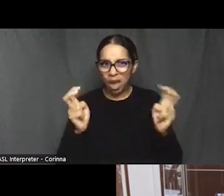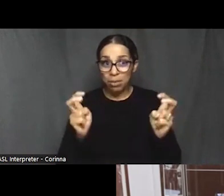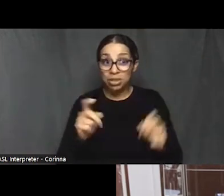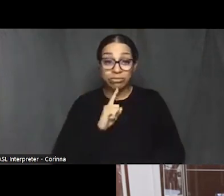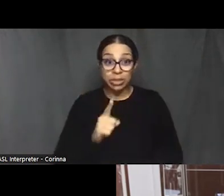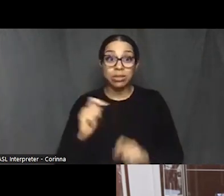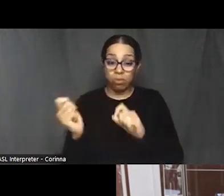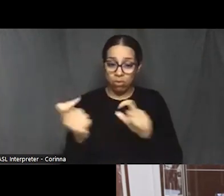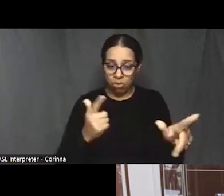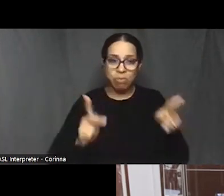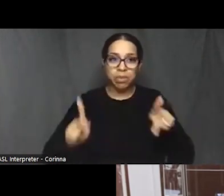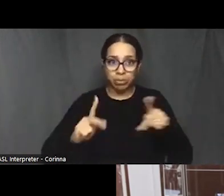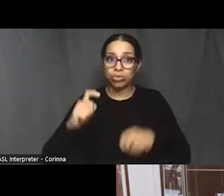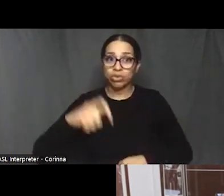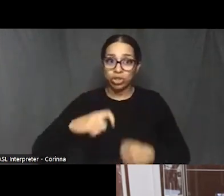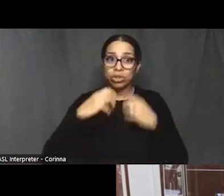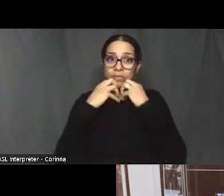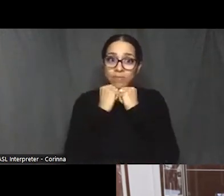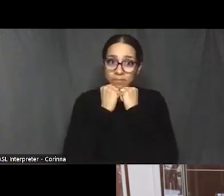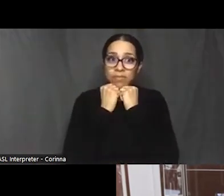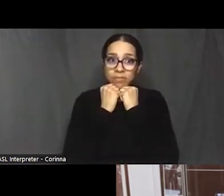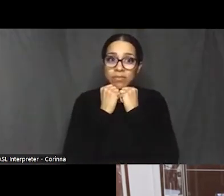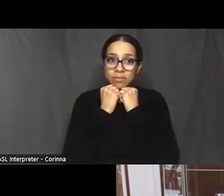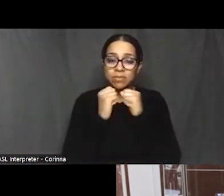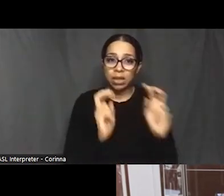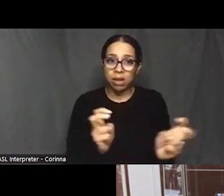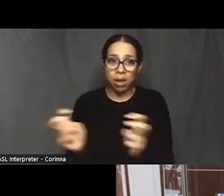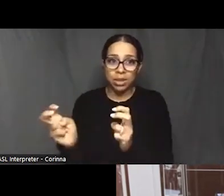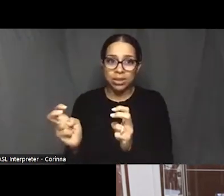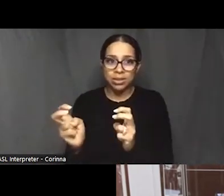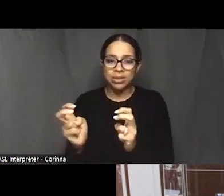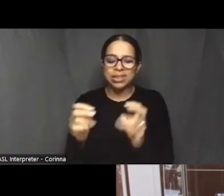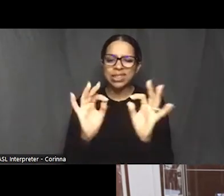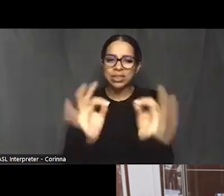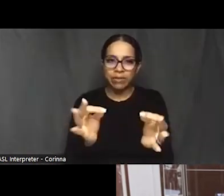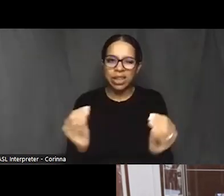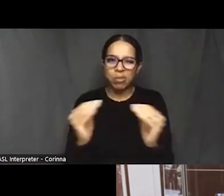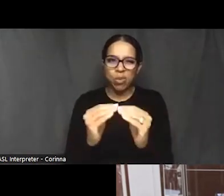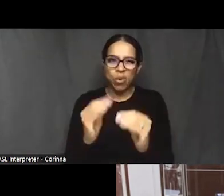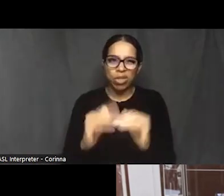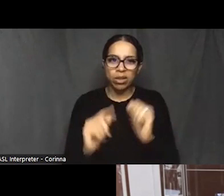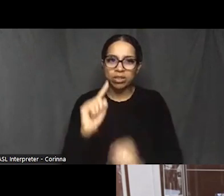And it is absolutely more than history. Yeah.